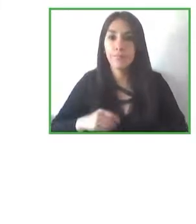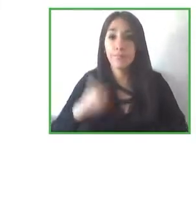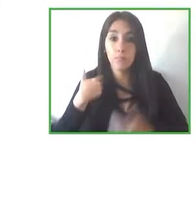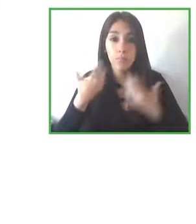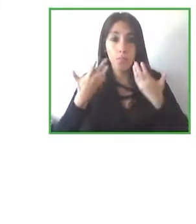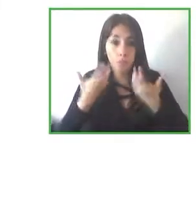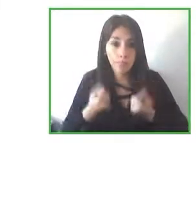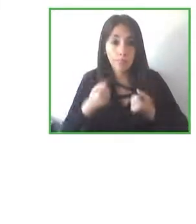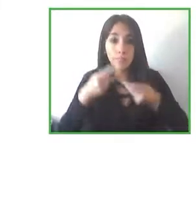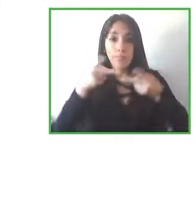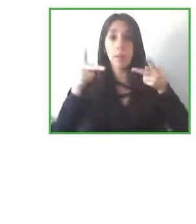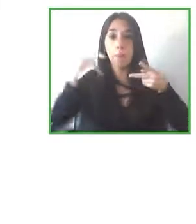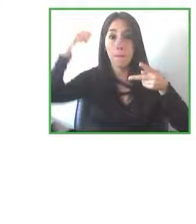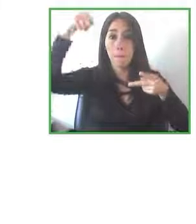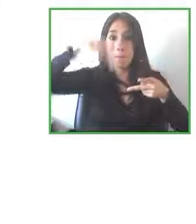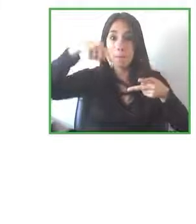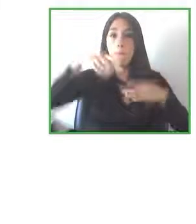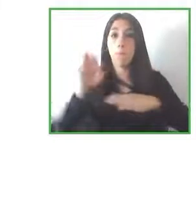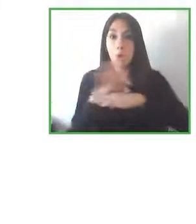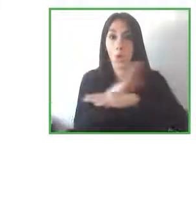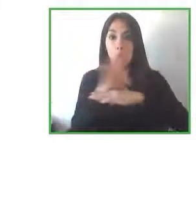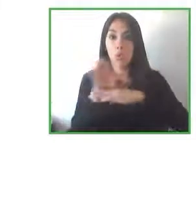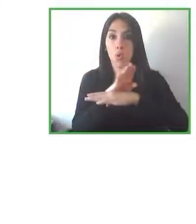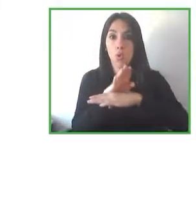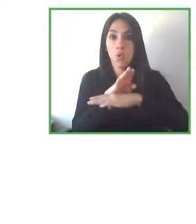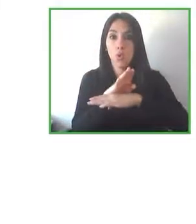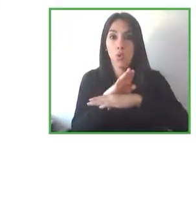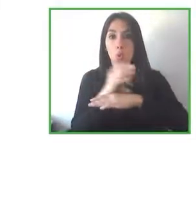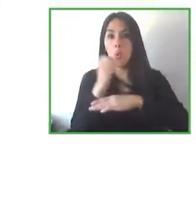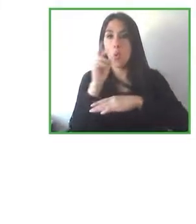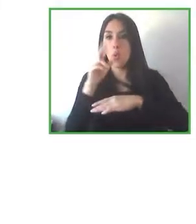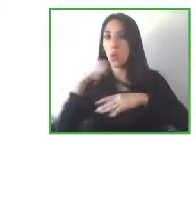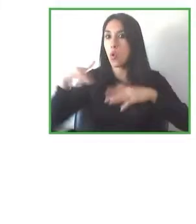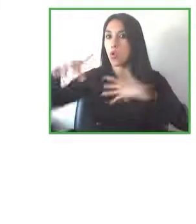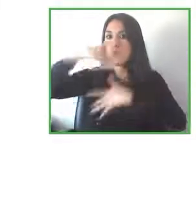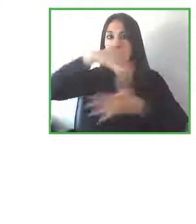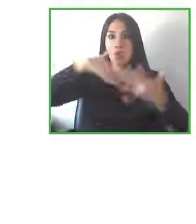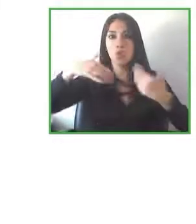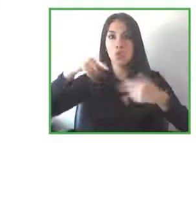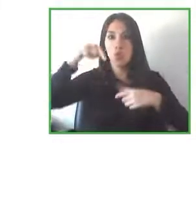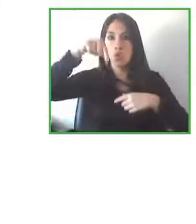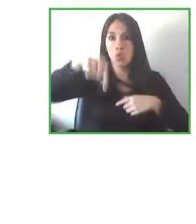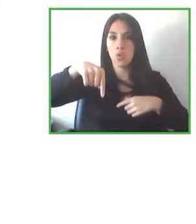you want to align your goals or your activities as much as possible